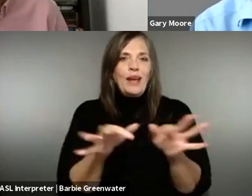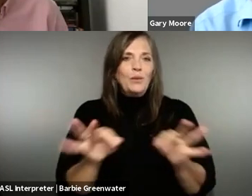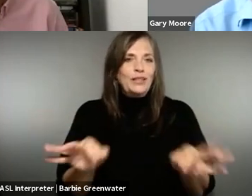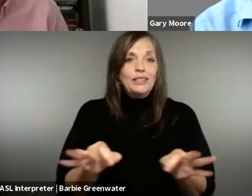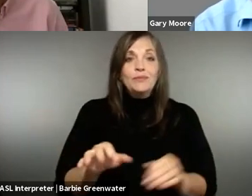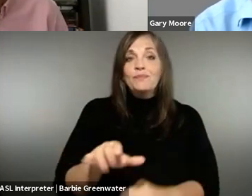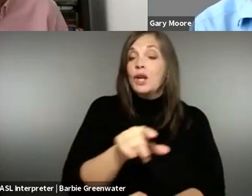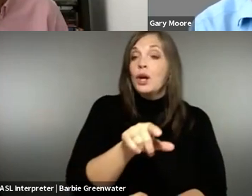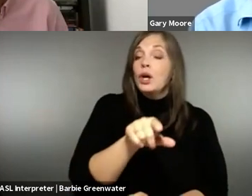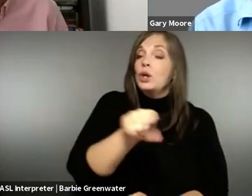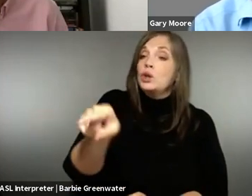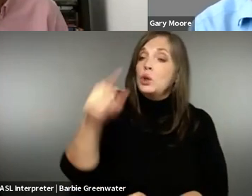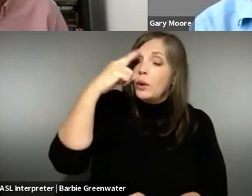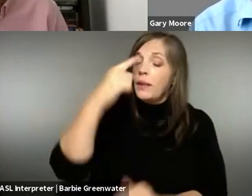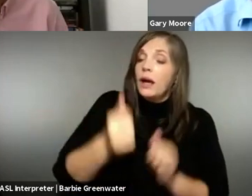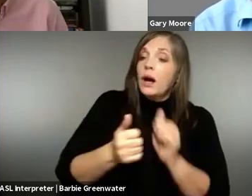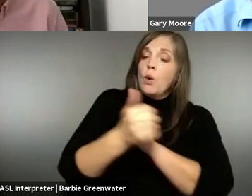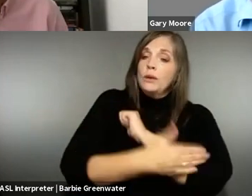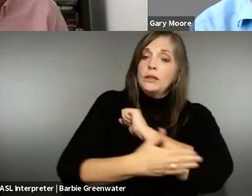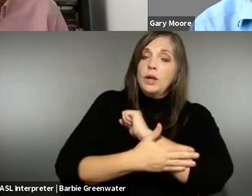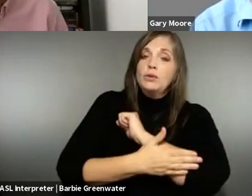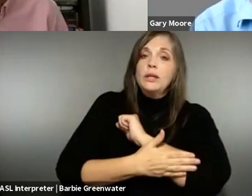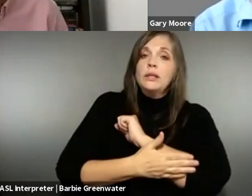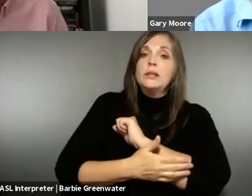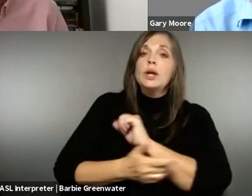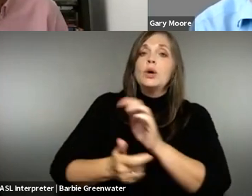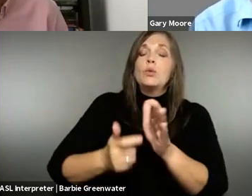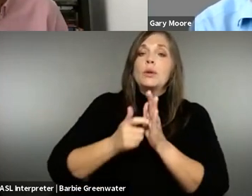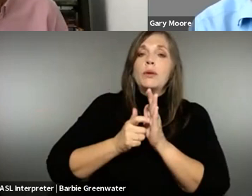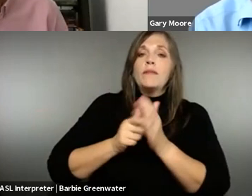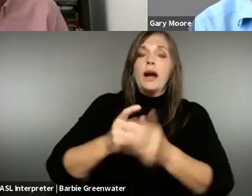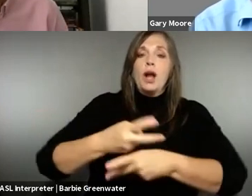see what we have -- we have an interesting question here about